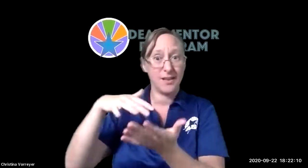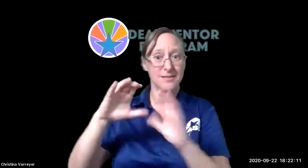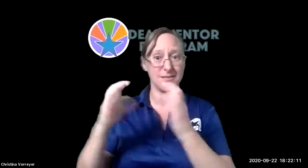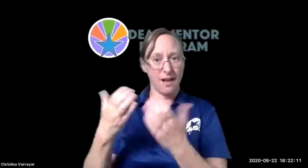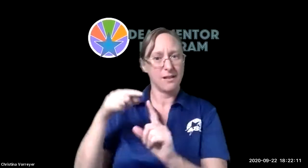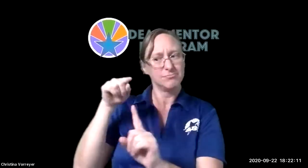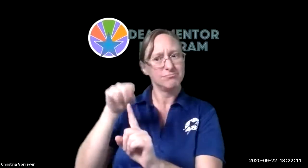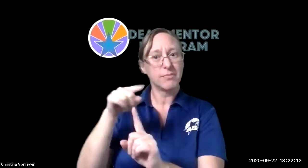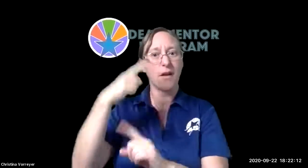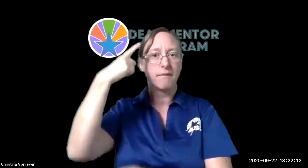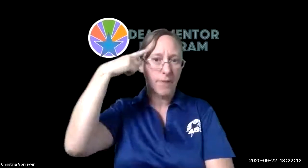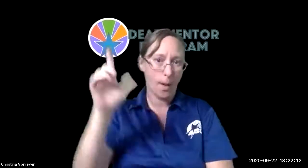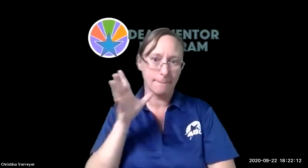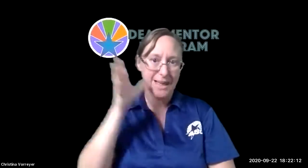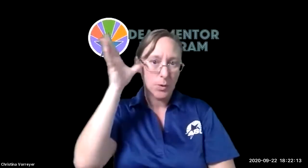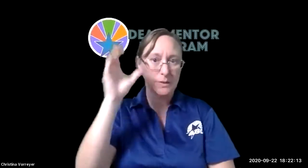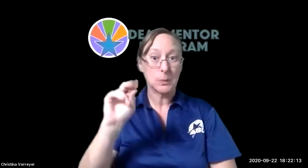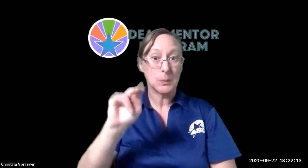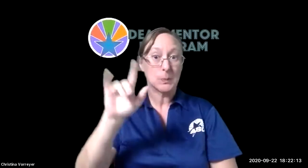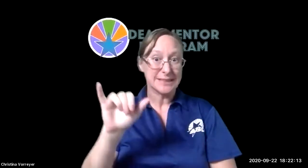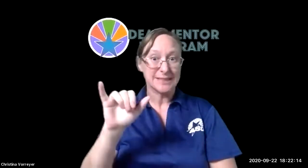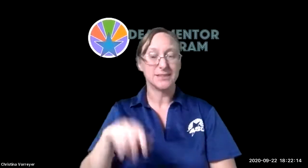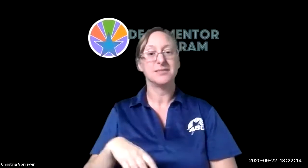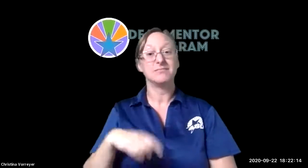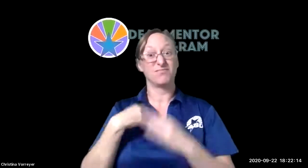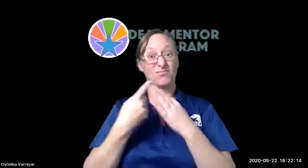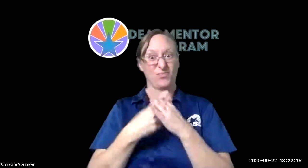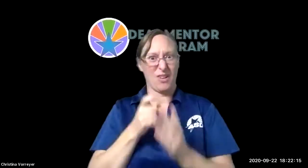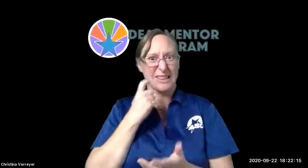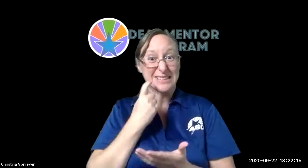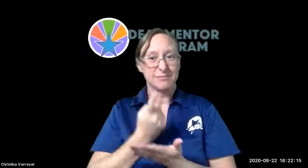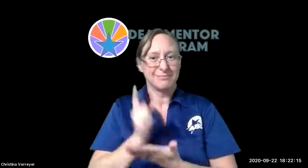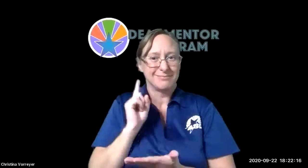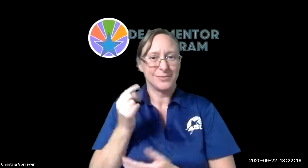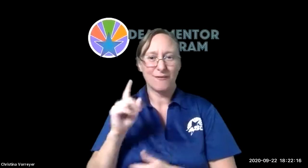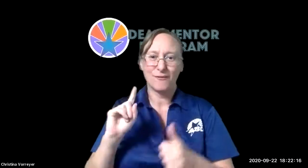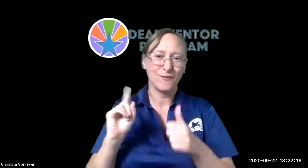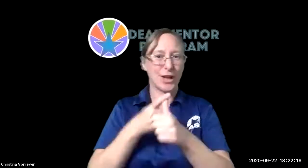called deaf studies